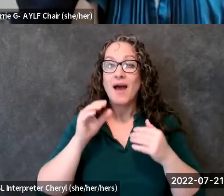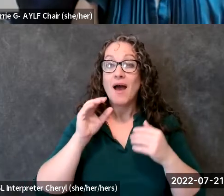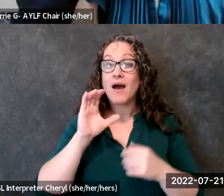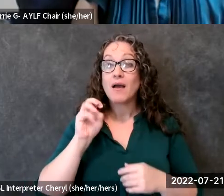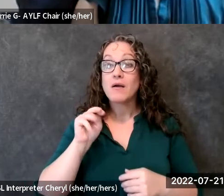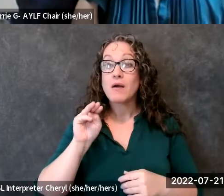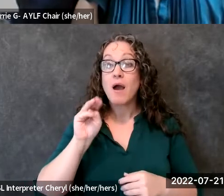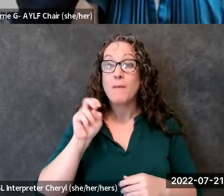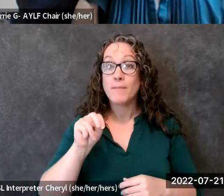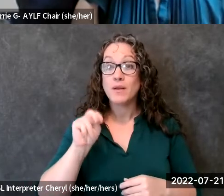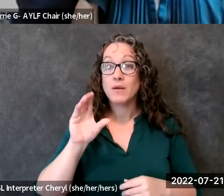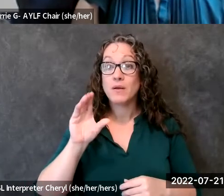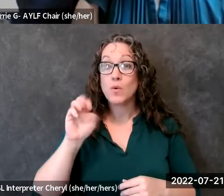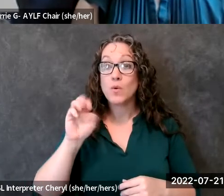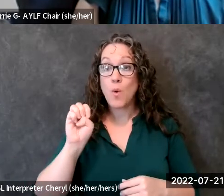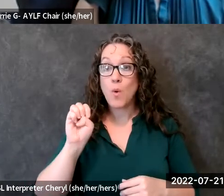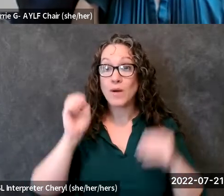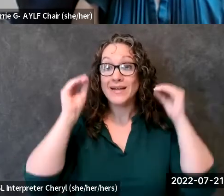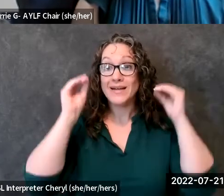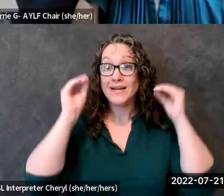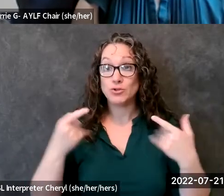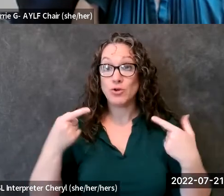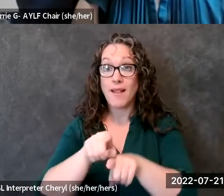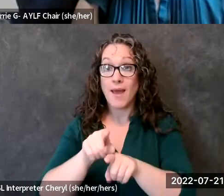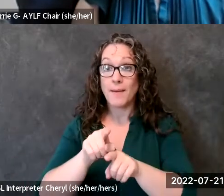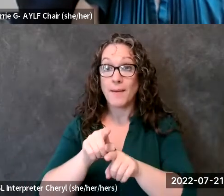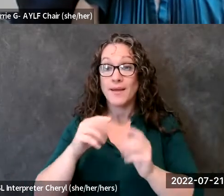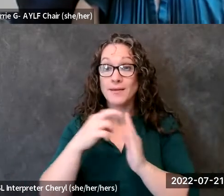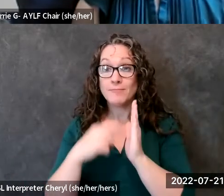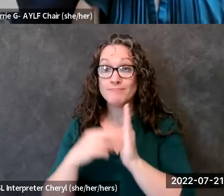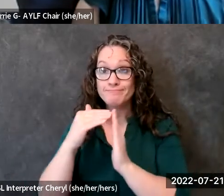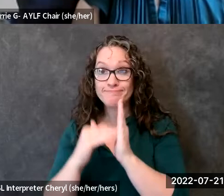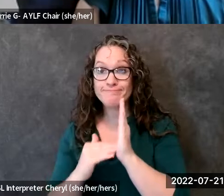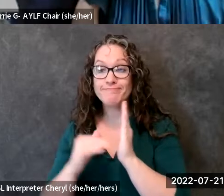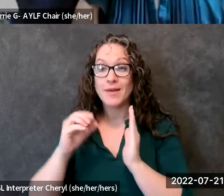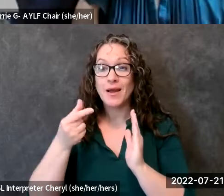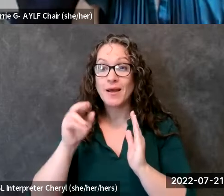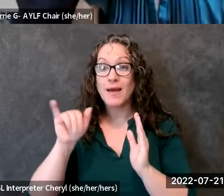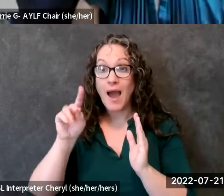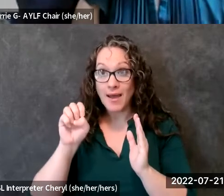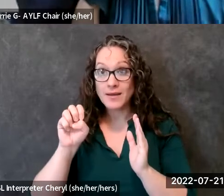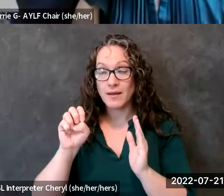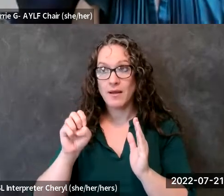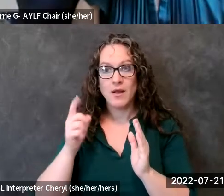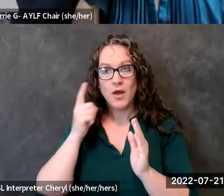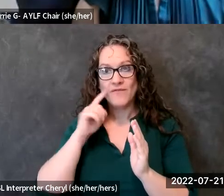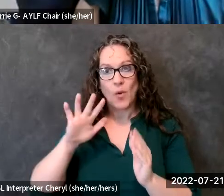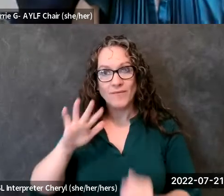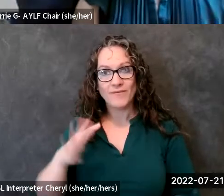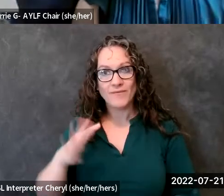one through five um because um you know that this is an excellent way to to start that conversation